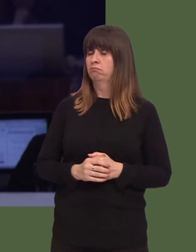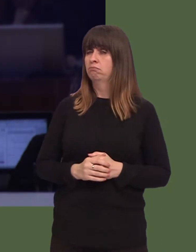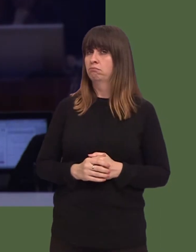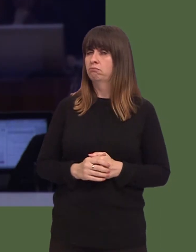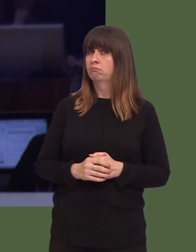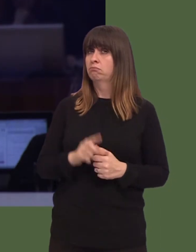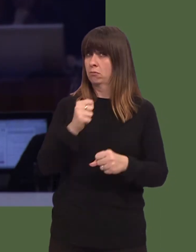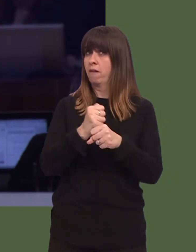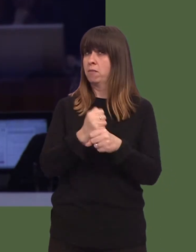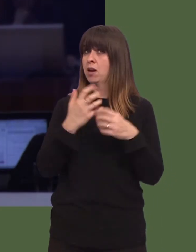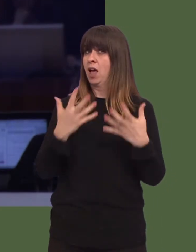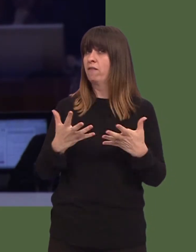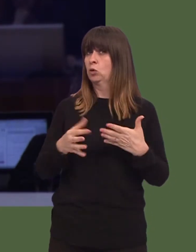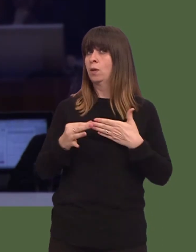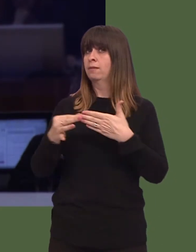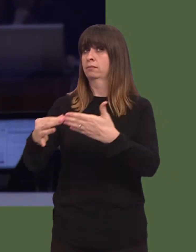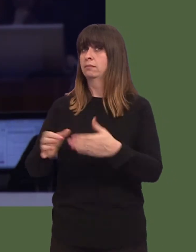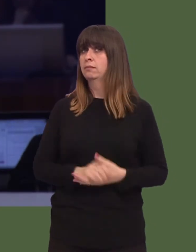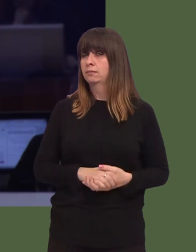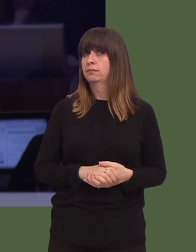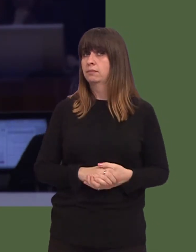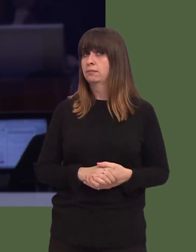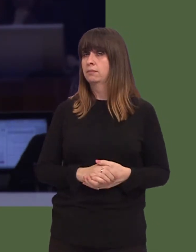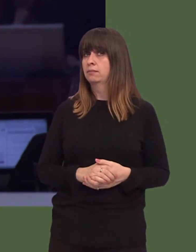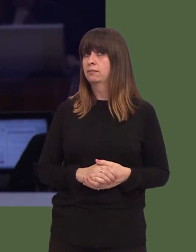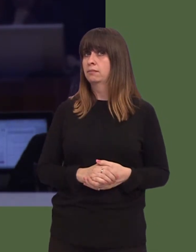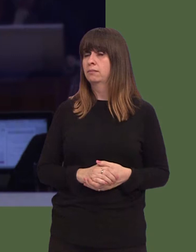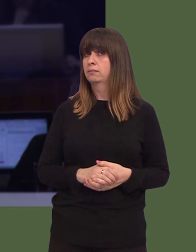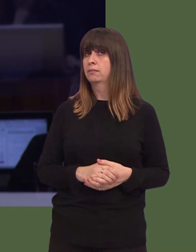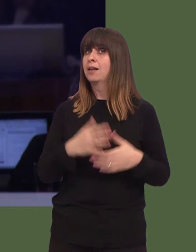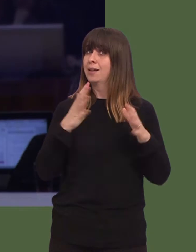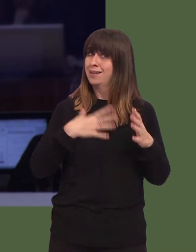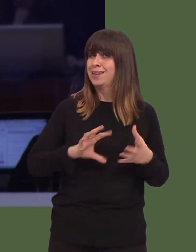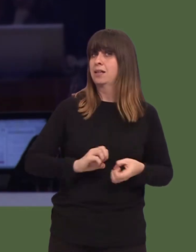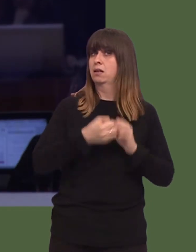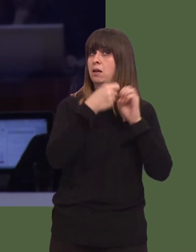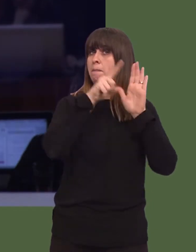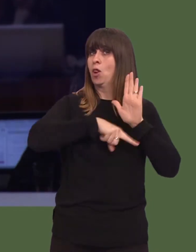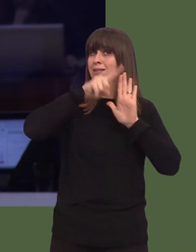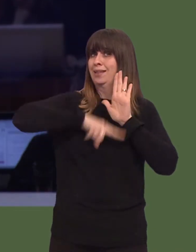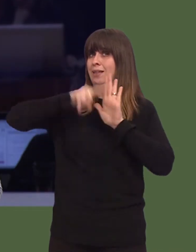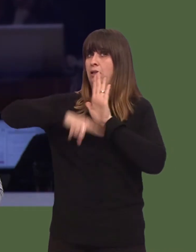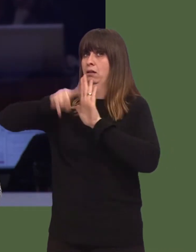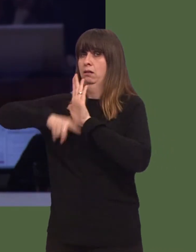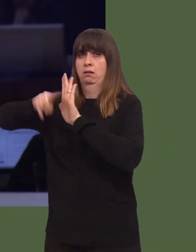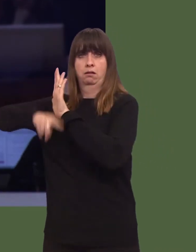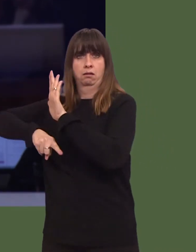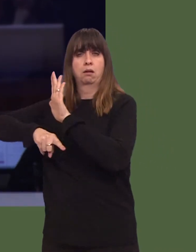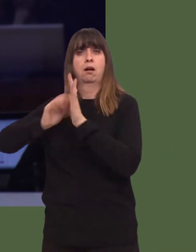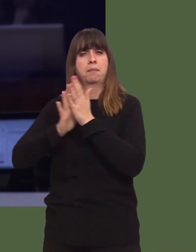way in this regard and to have deliberate policies to ensure that Government jobs are distributed across Wales.